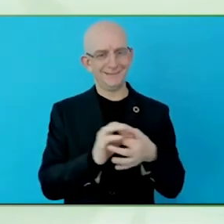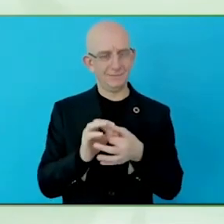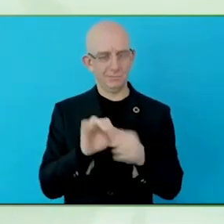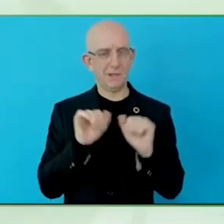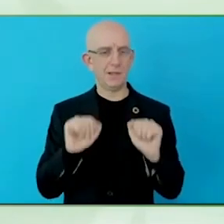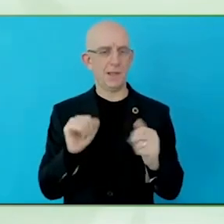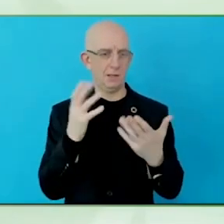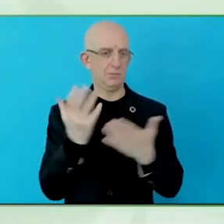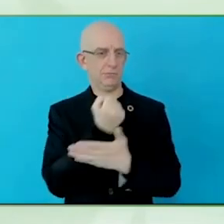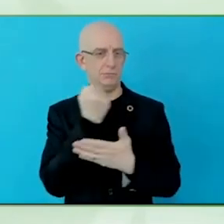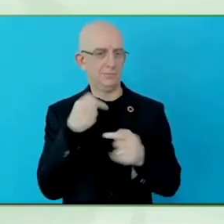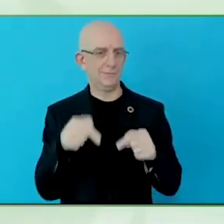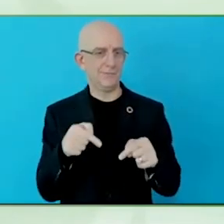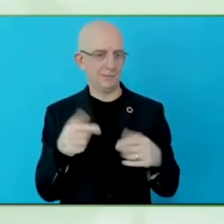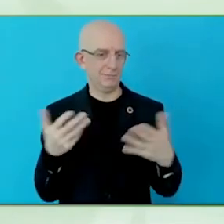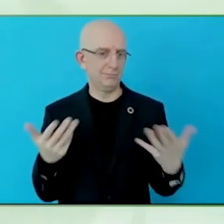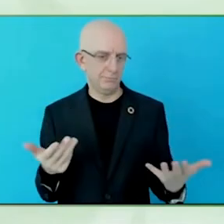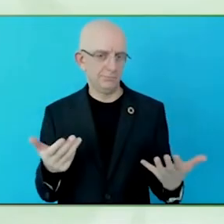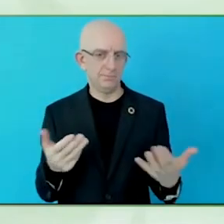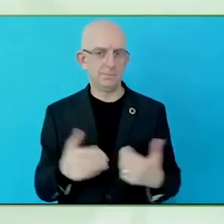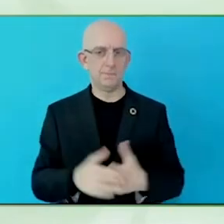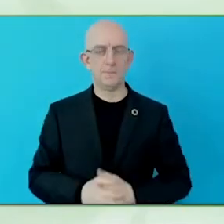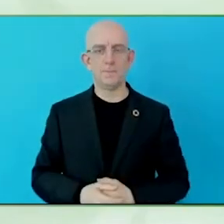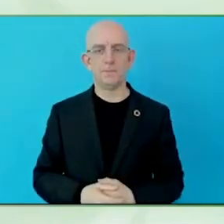from being analogue and very physical, to being digital.